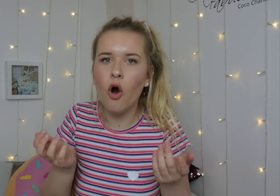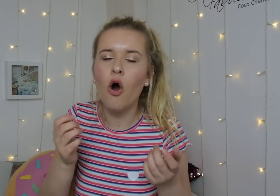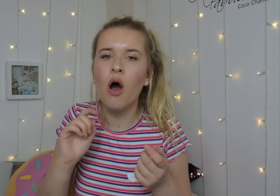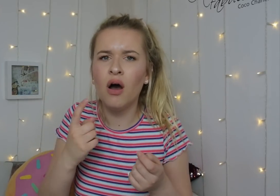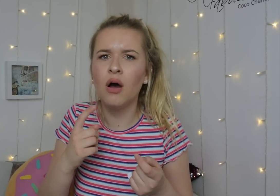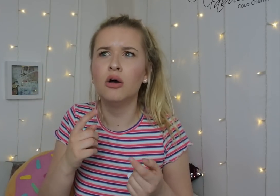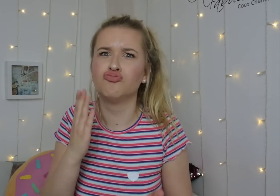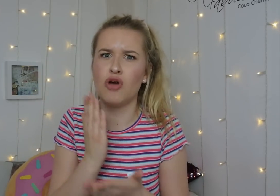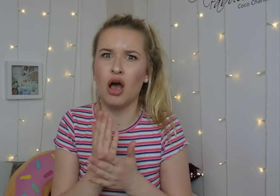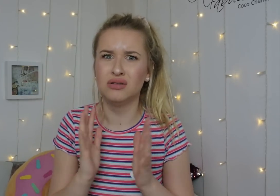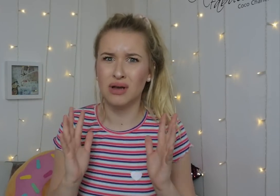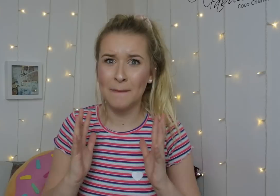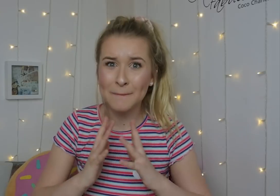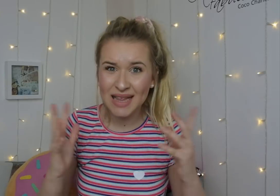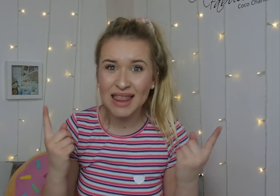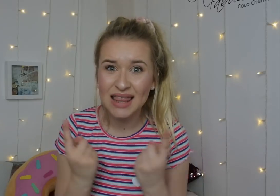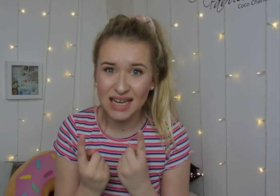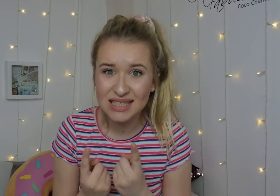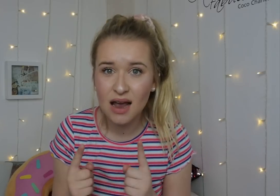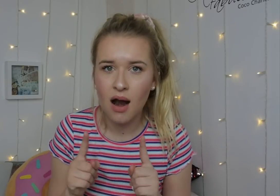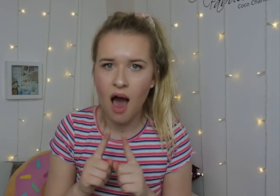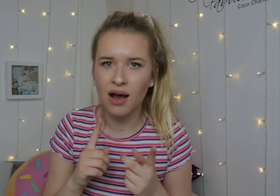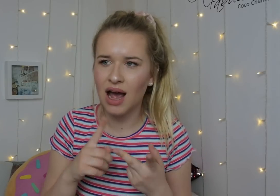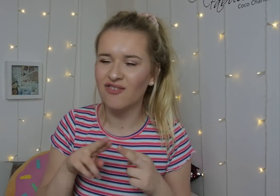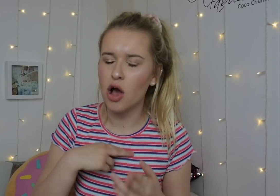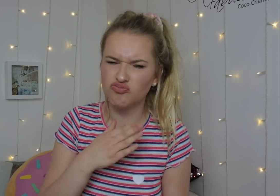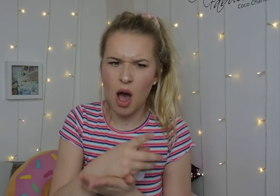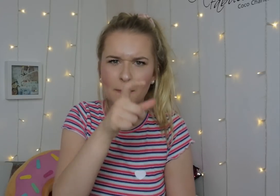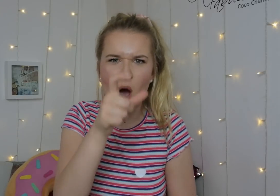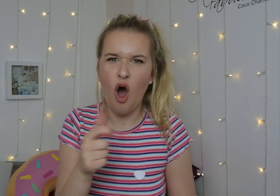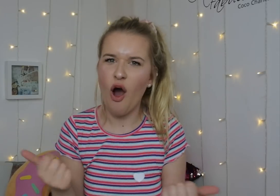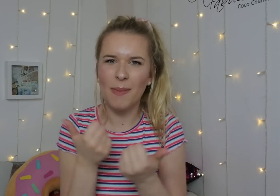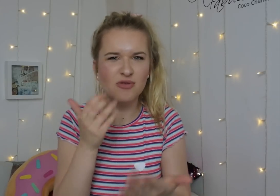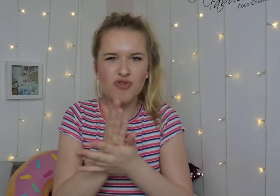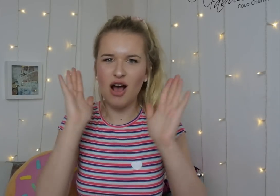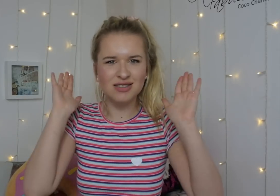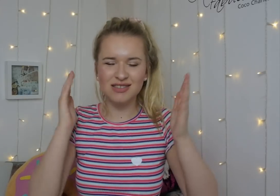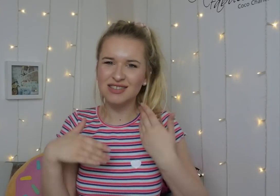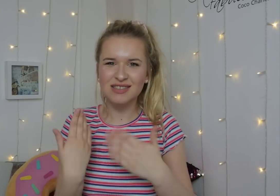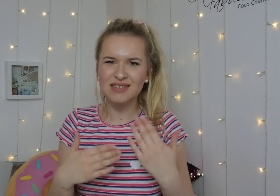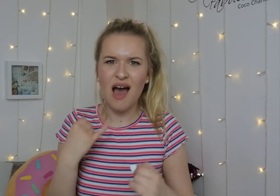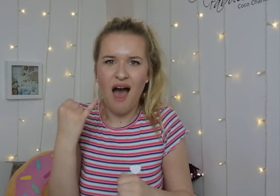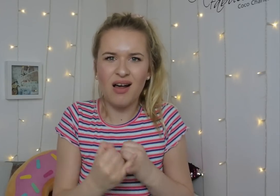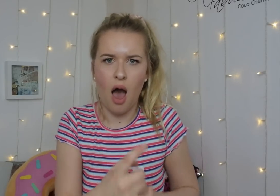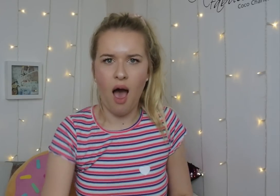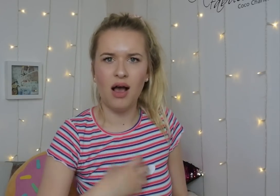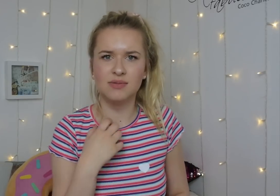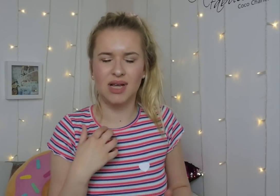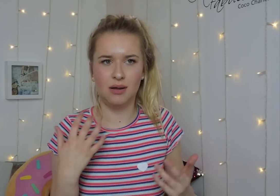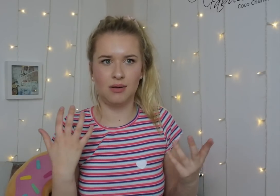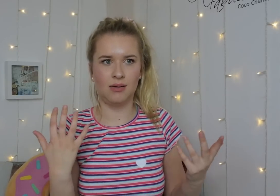Trust is a big thing like I completely trust this person and they hurt me in the end,